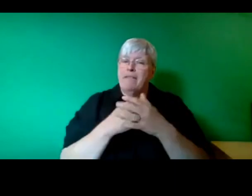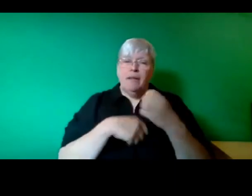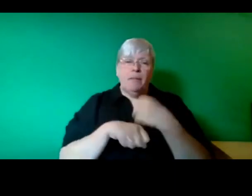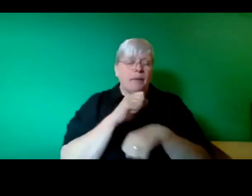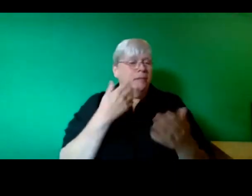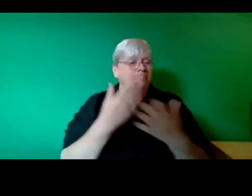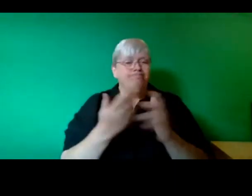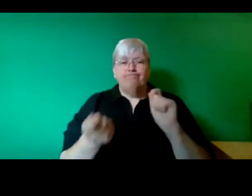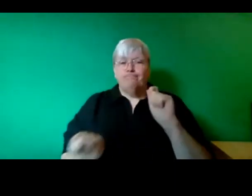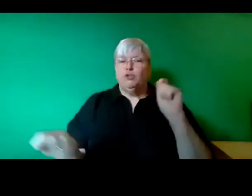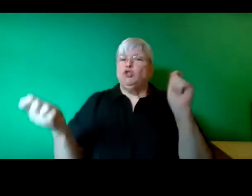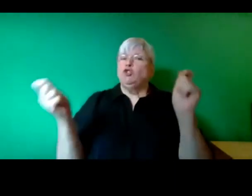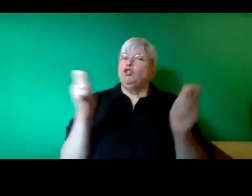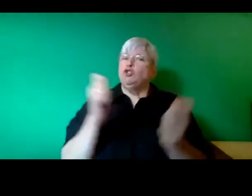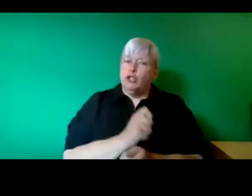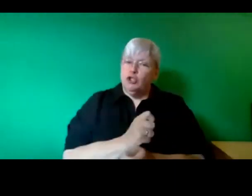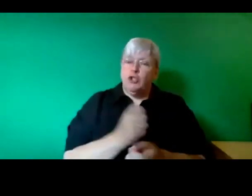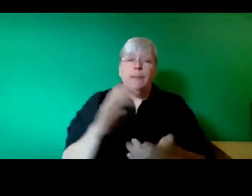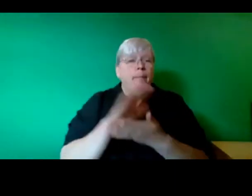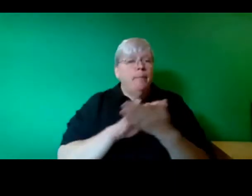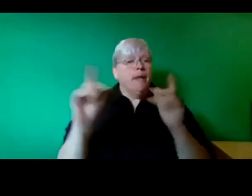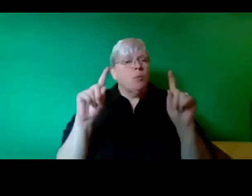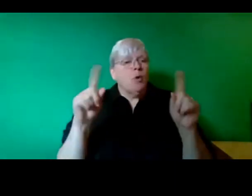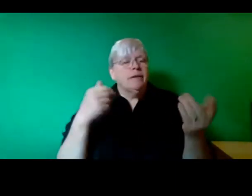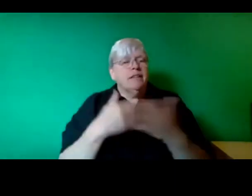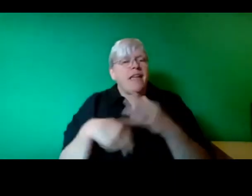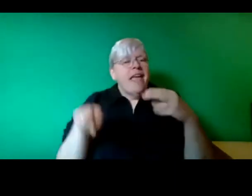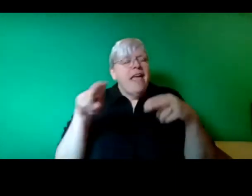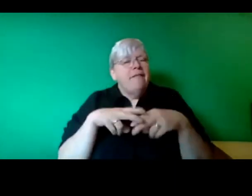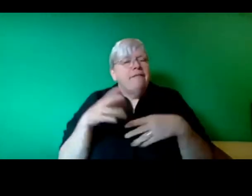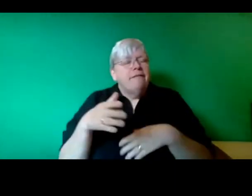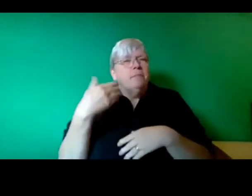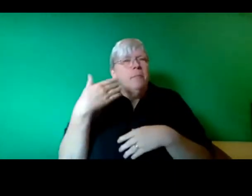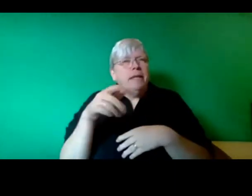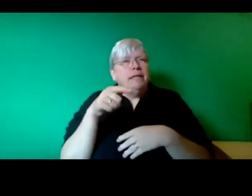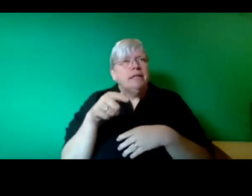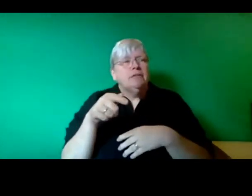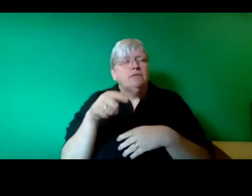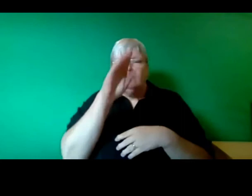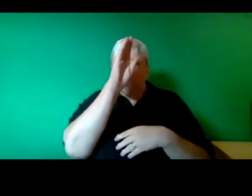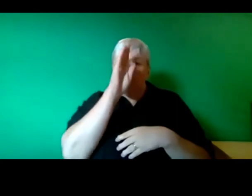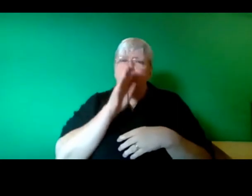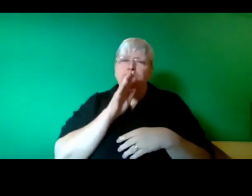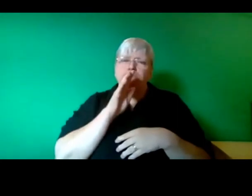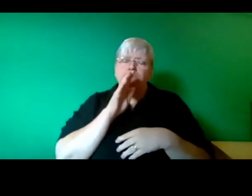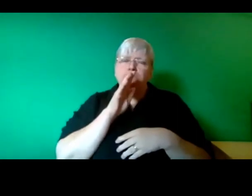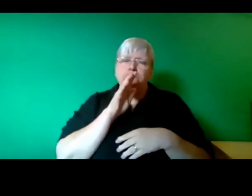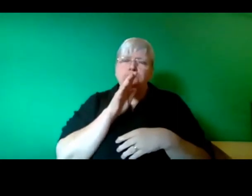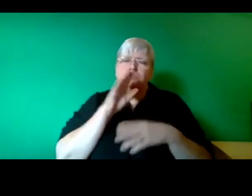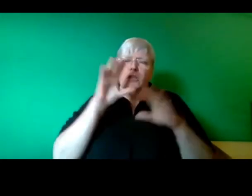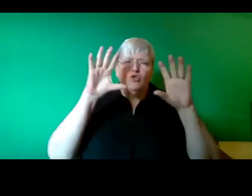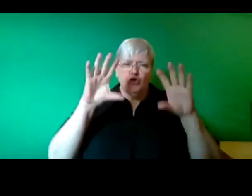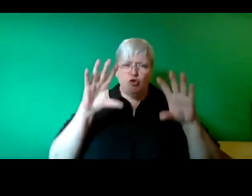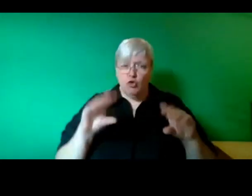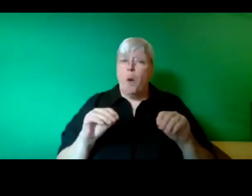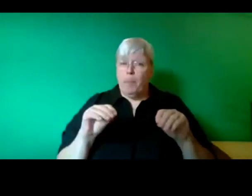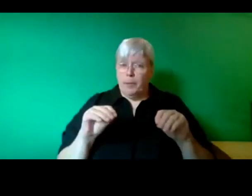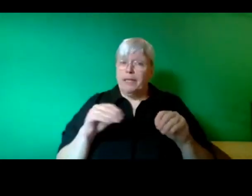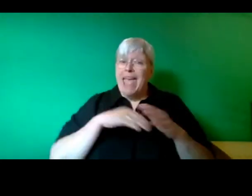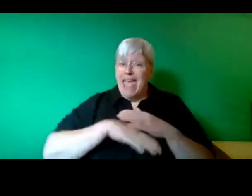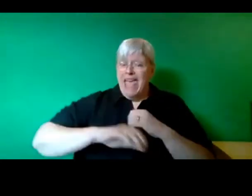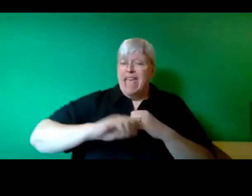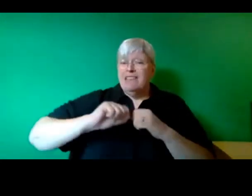What would it mean if there was serious stoppages during Glasgow COP26 where workers just didn't